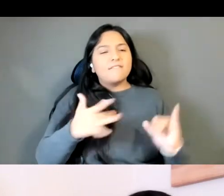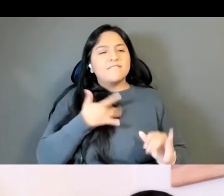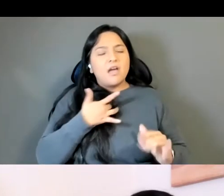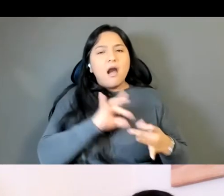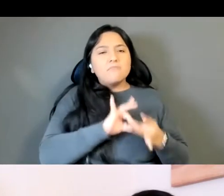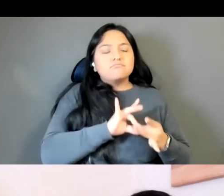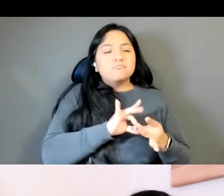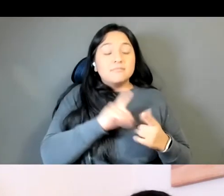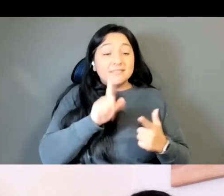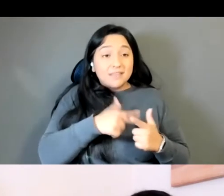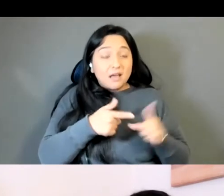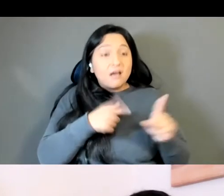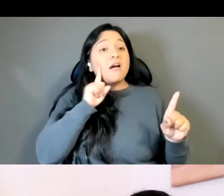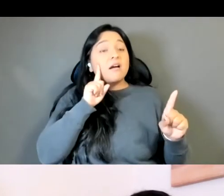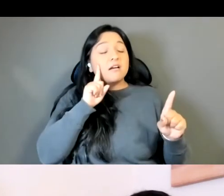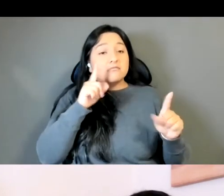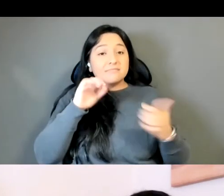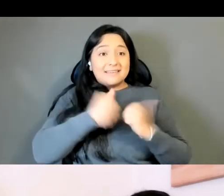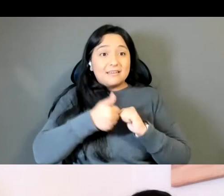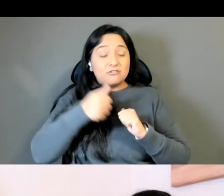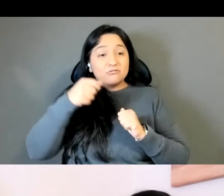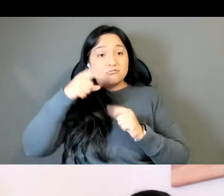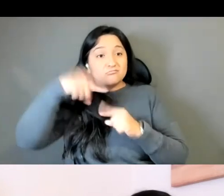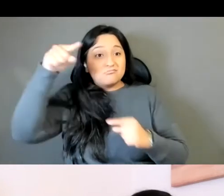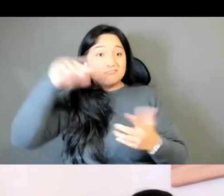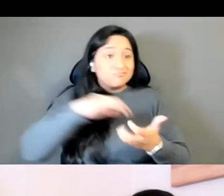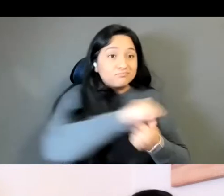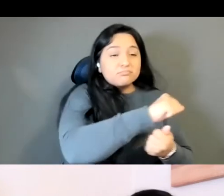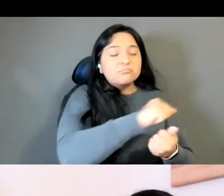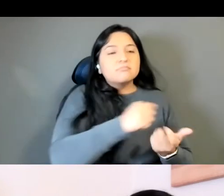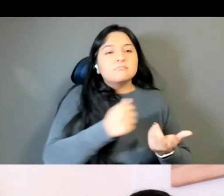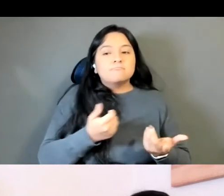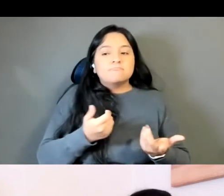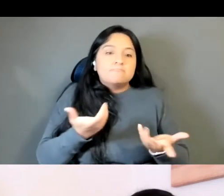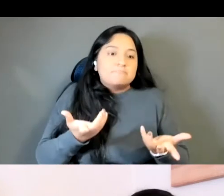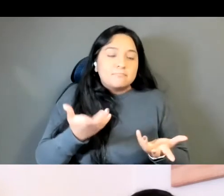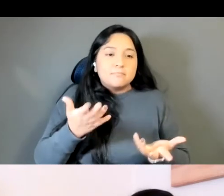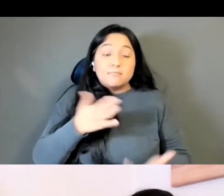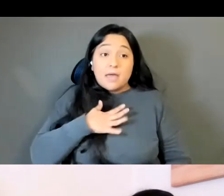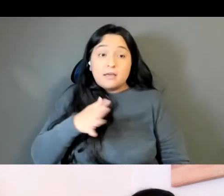to hear about the cyclone, and my classmates could only hear the word food, cat, and laugh